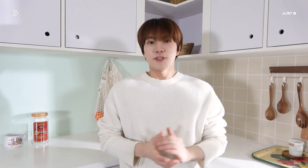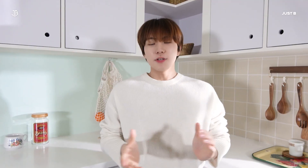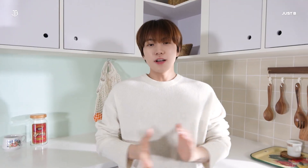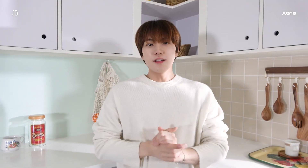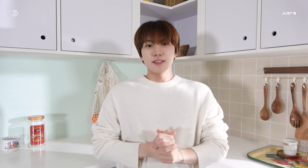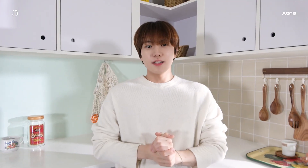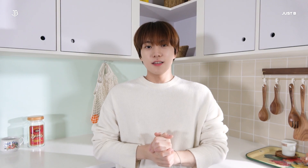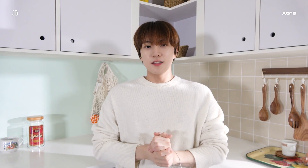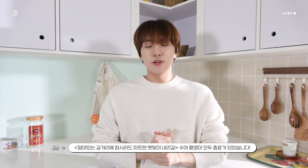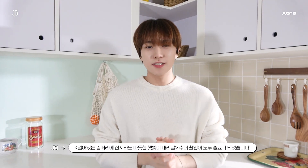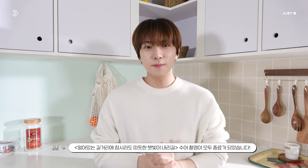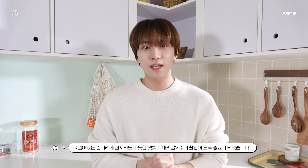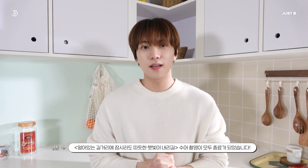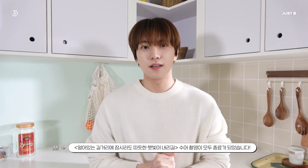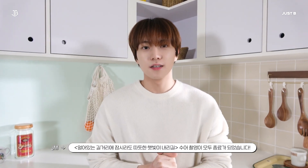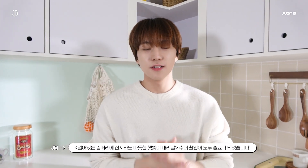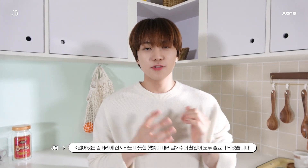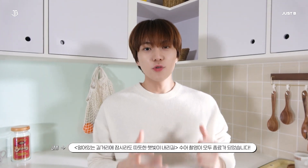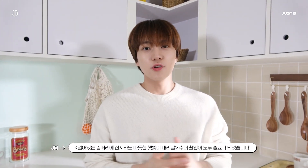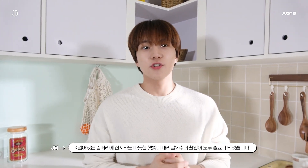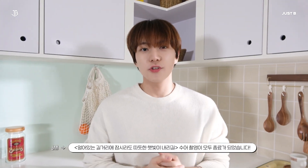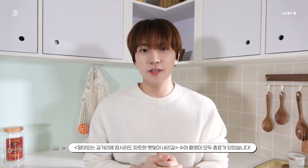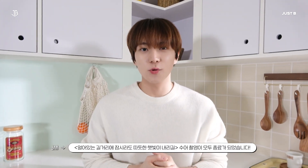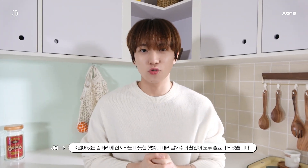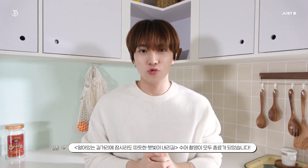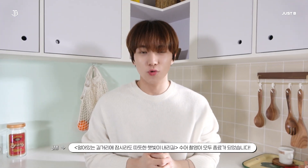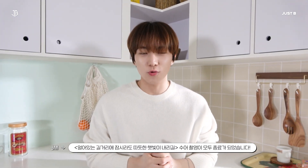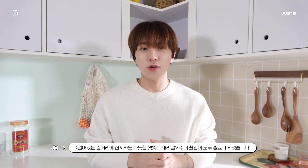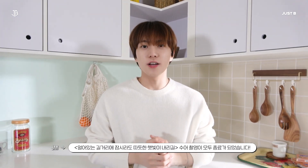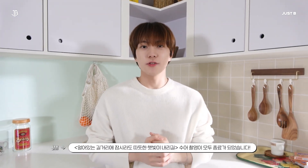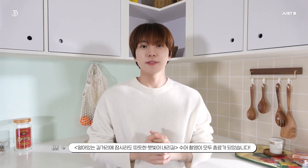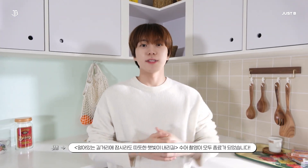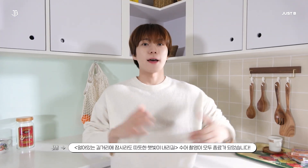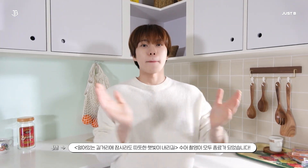We have finished shooting the sign language version of 'Camellia'